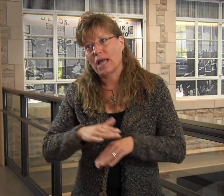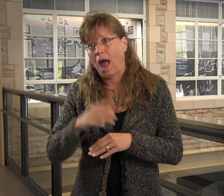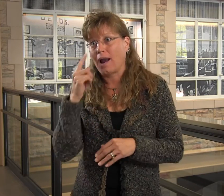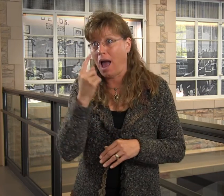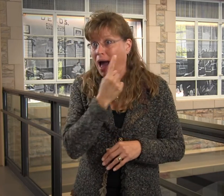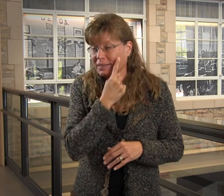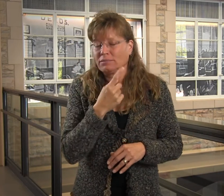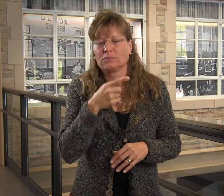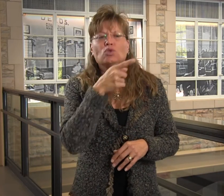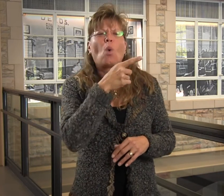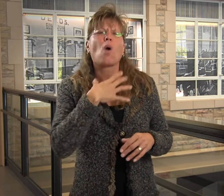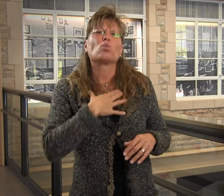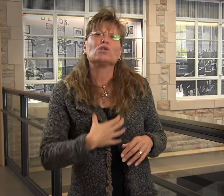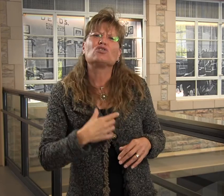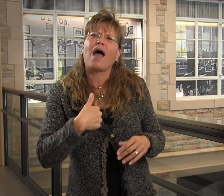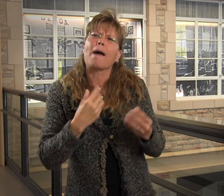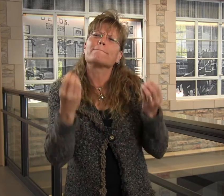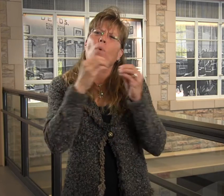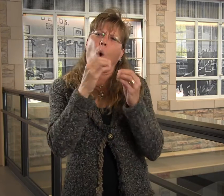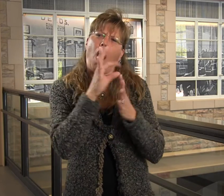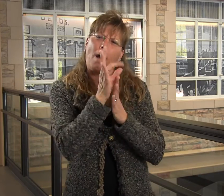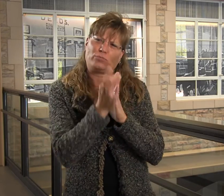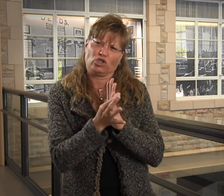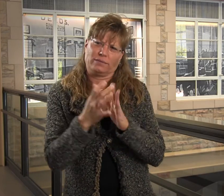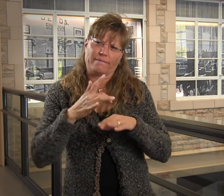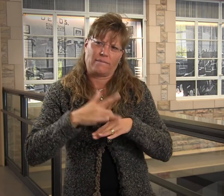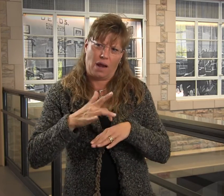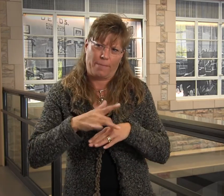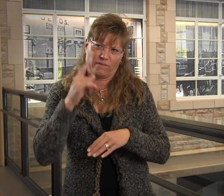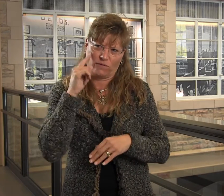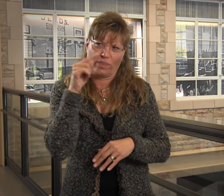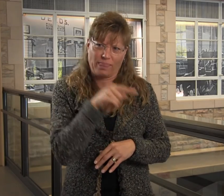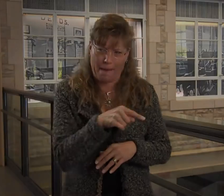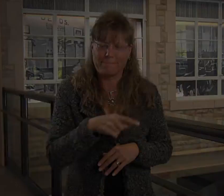on the eyes. It's very fatiguing, so I wish they knew the other options that were available to them.